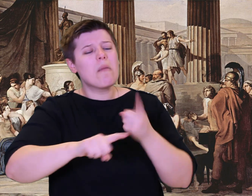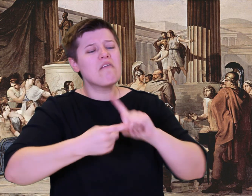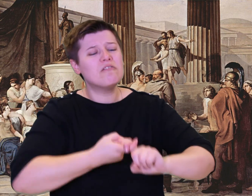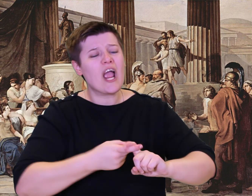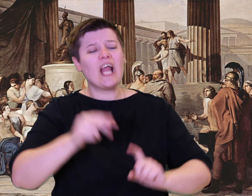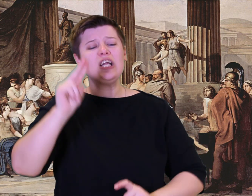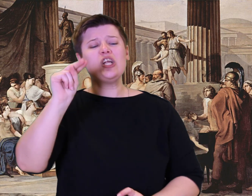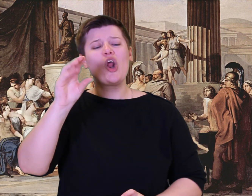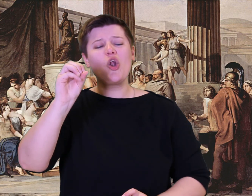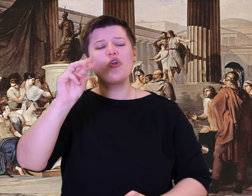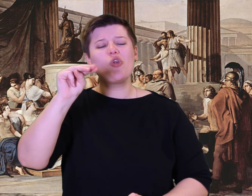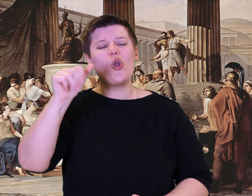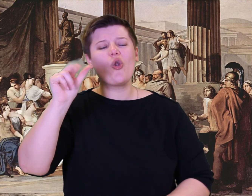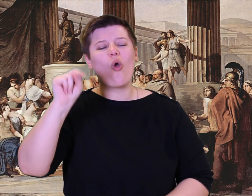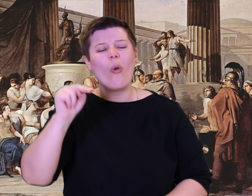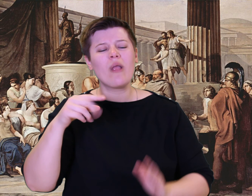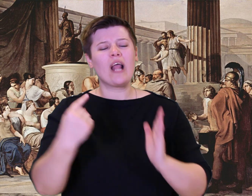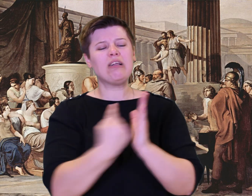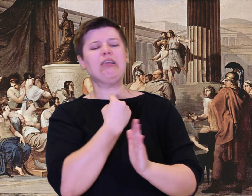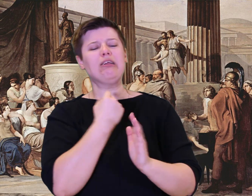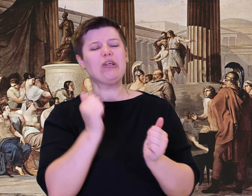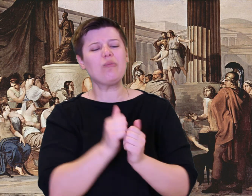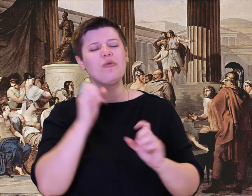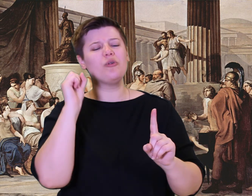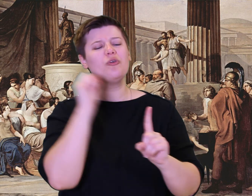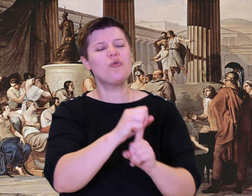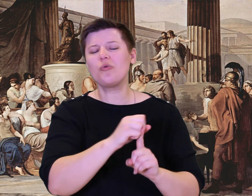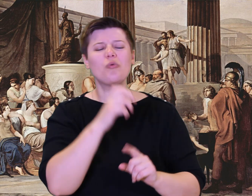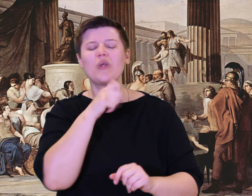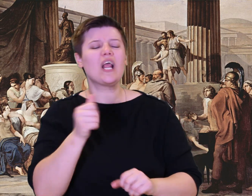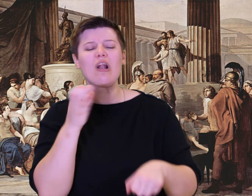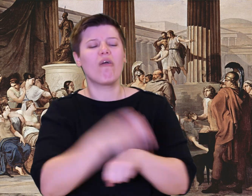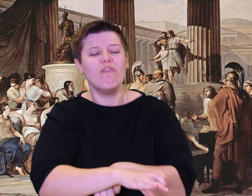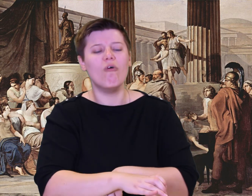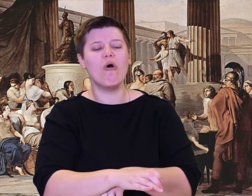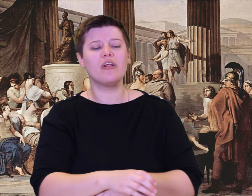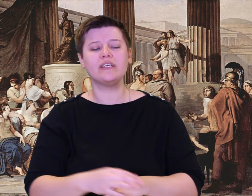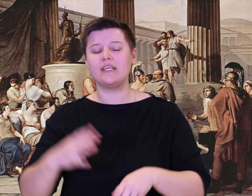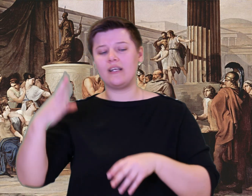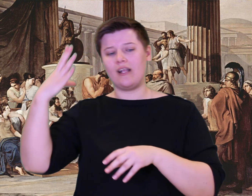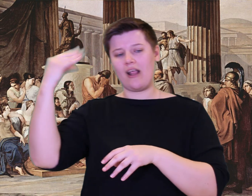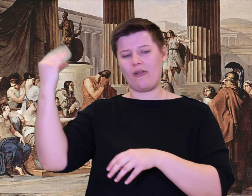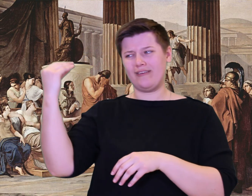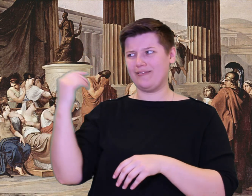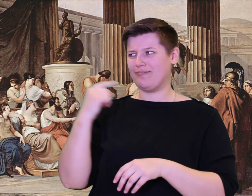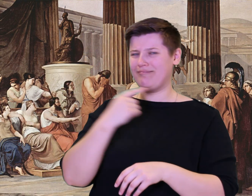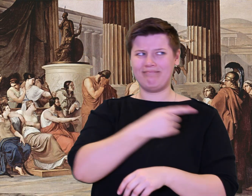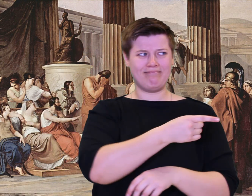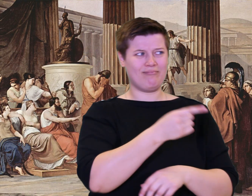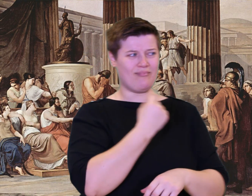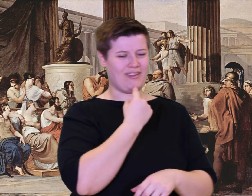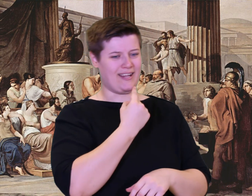Strong Polyphemus from inside replied, 'My friends, Noman is killing me by tricks, not force!'